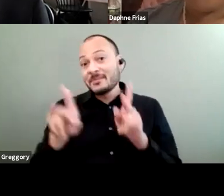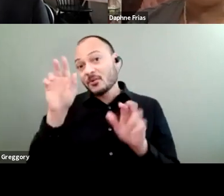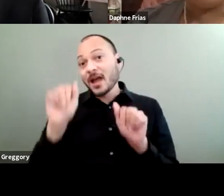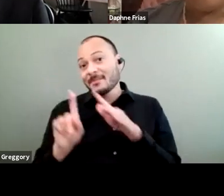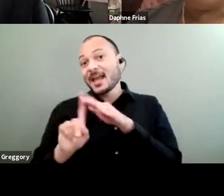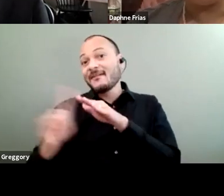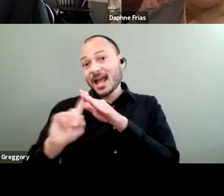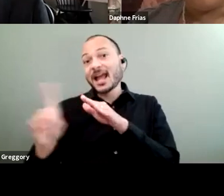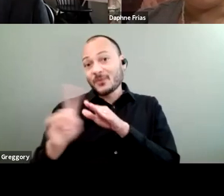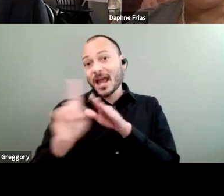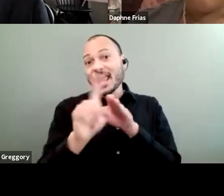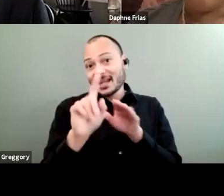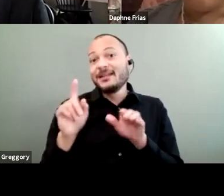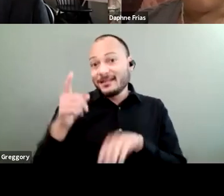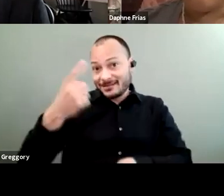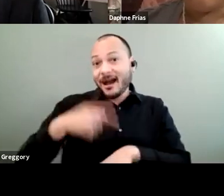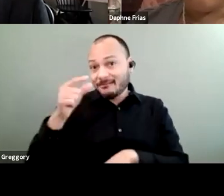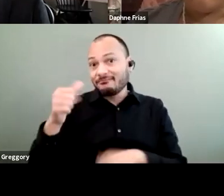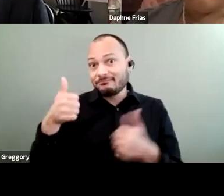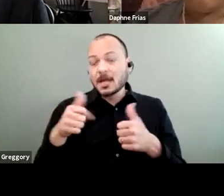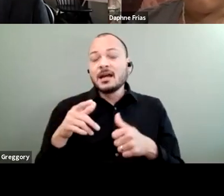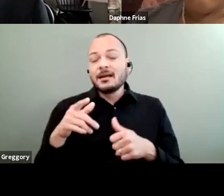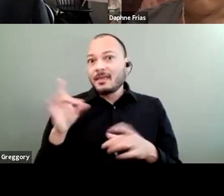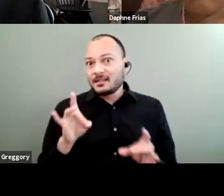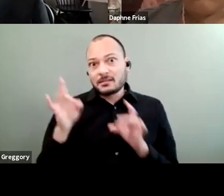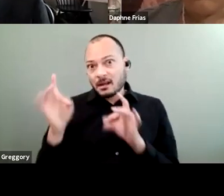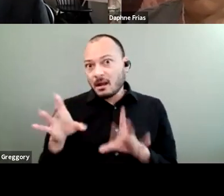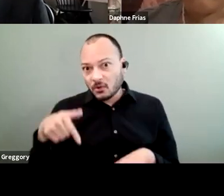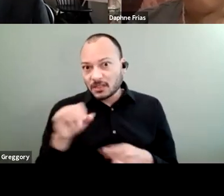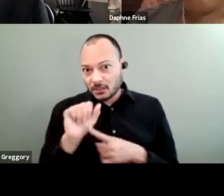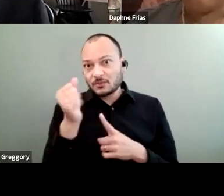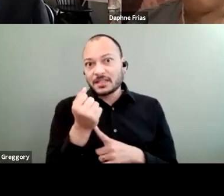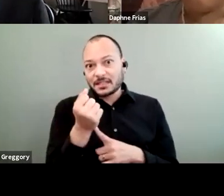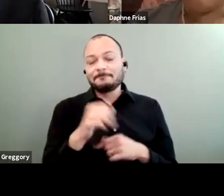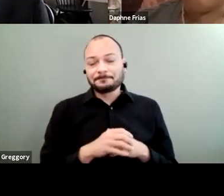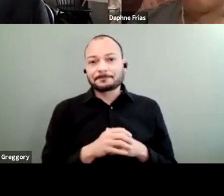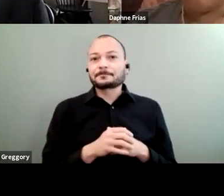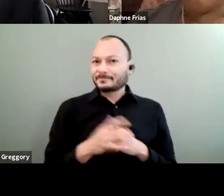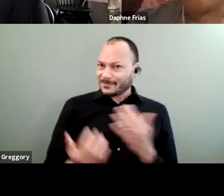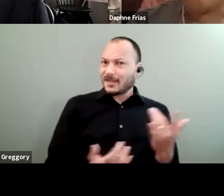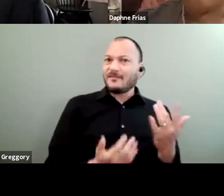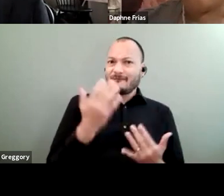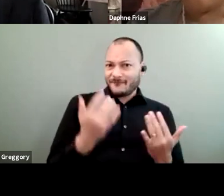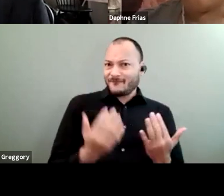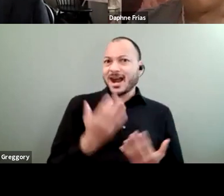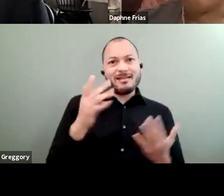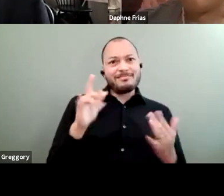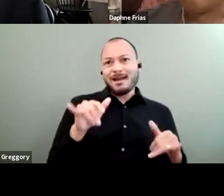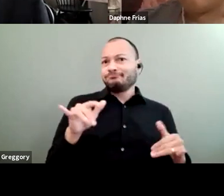in this terrible wildfire that completely destroyed one town